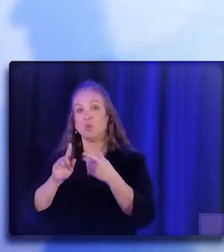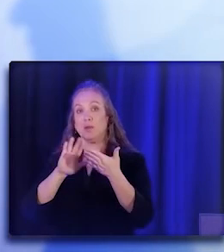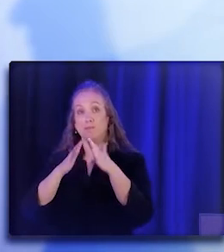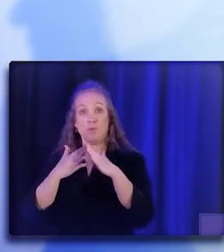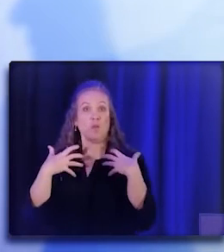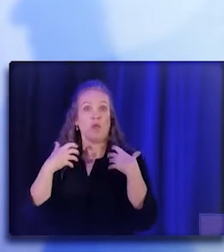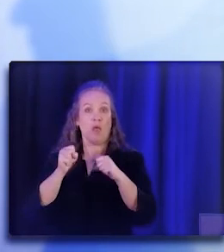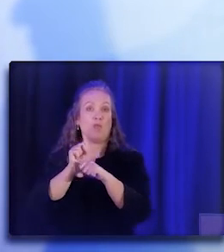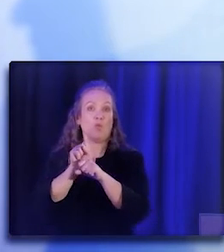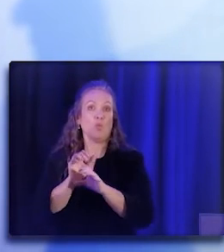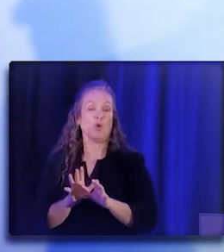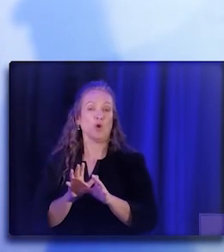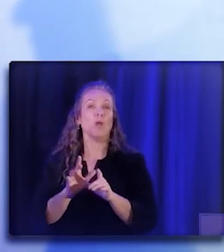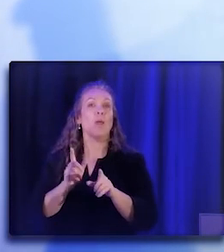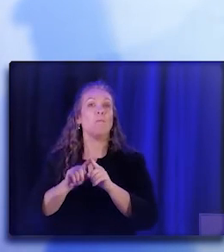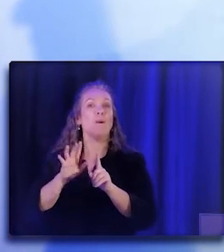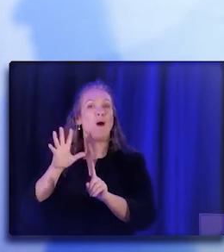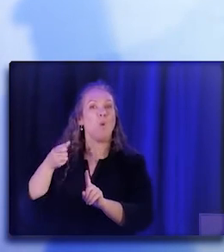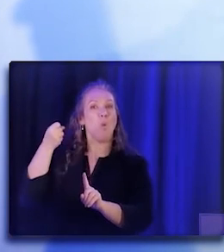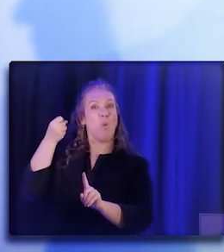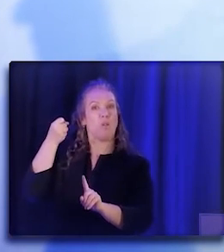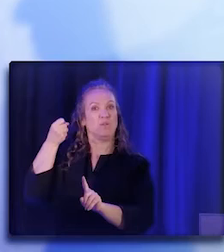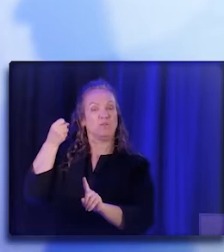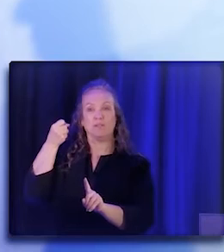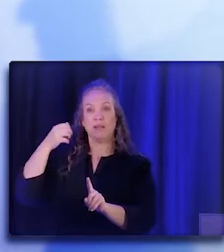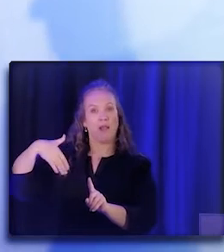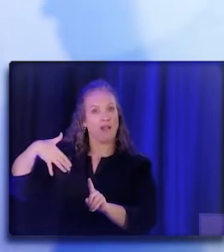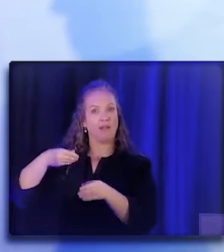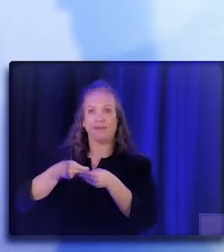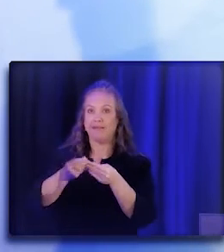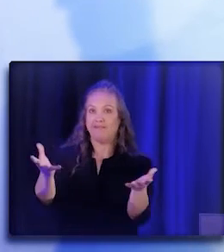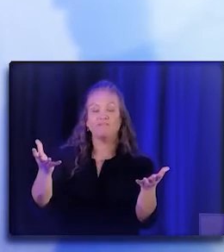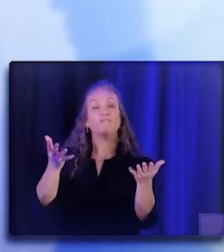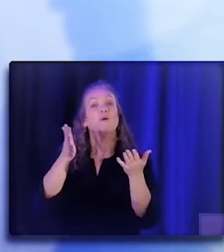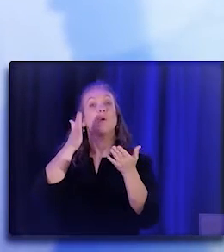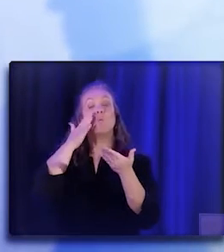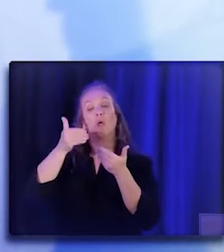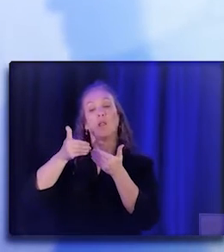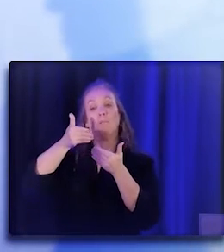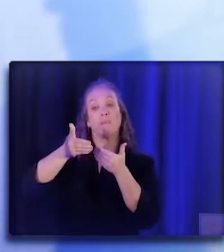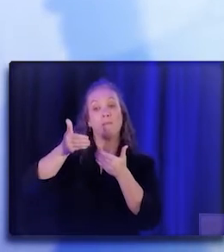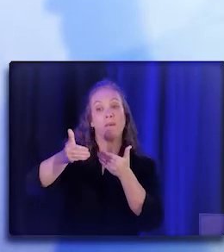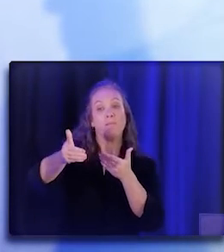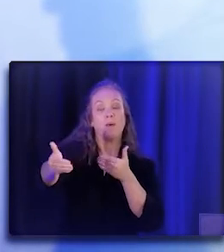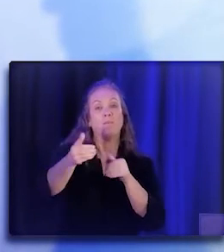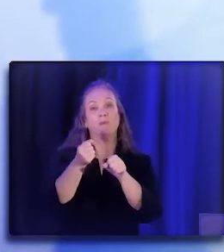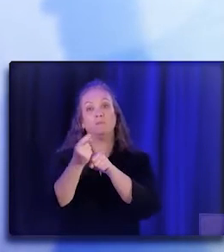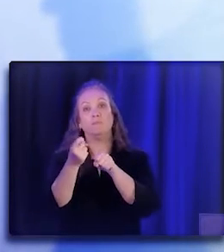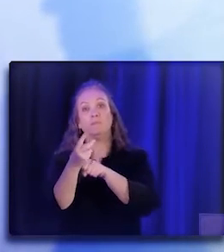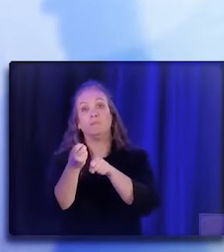It's being delayed to be issued out in later fiscal years, next fiscal year and the year after